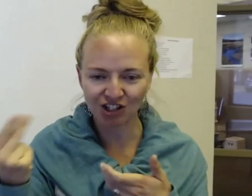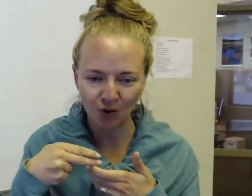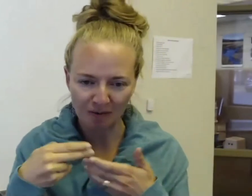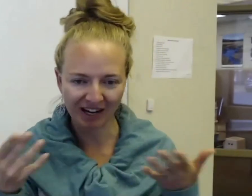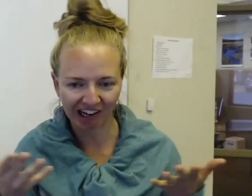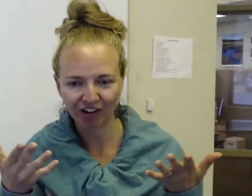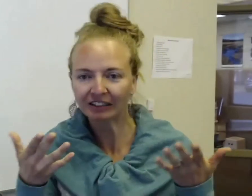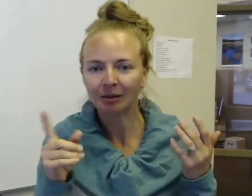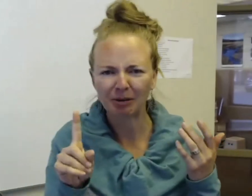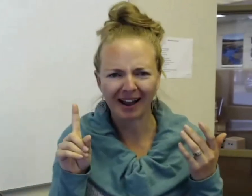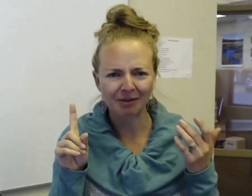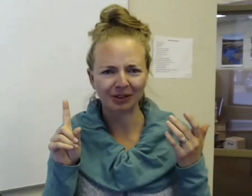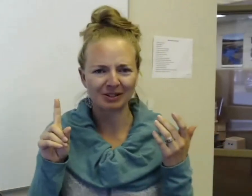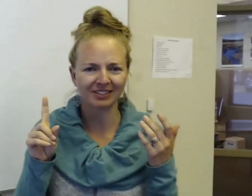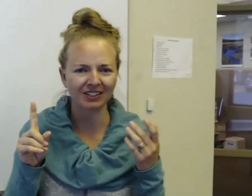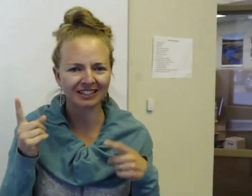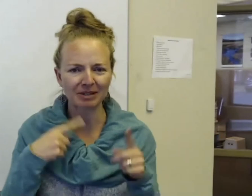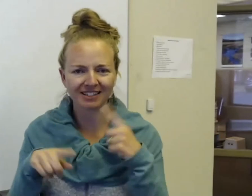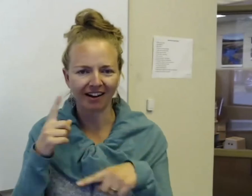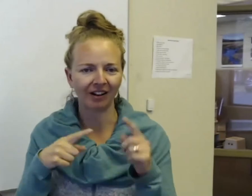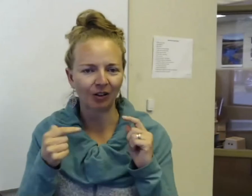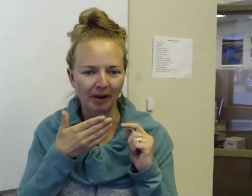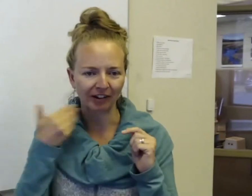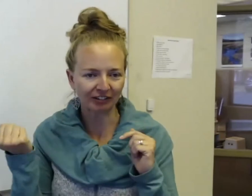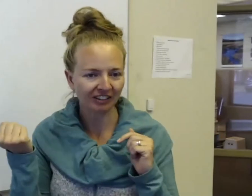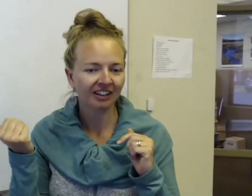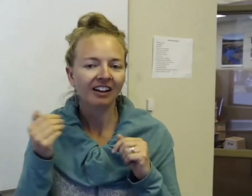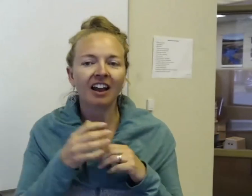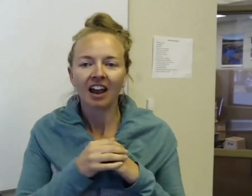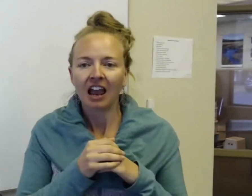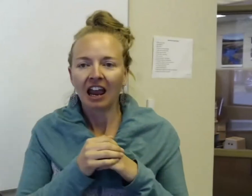I'm going to back up a little bit so you can see me signing a little better.